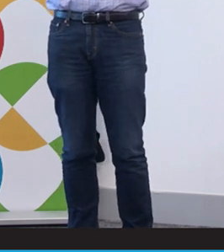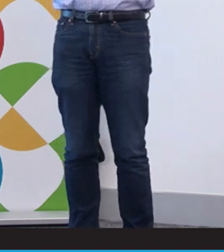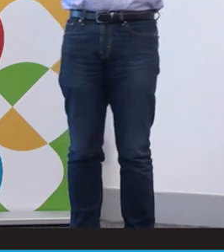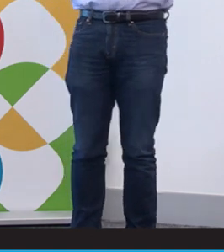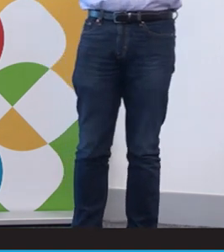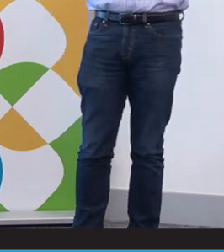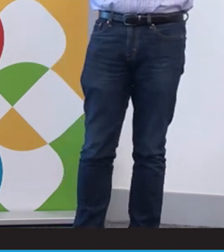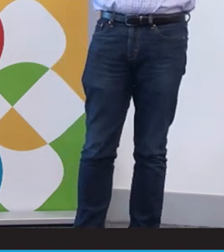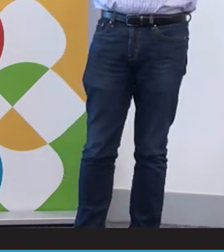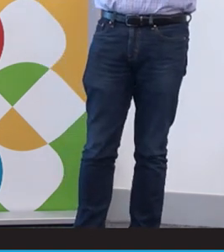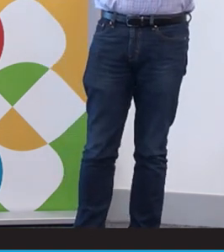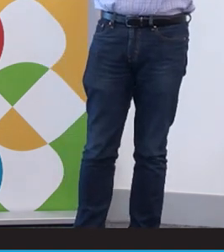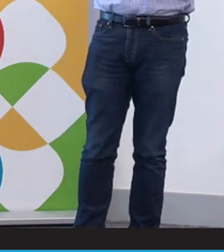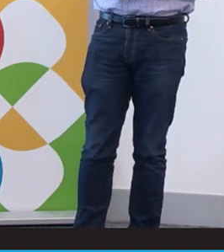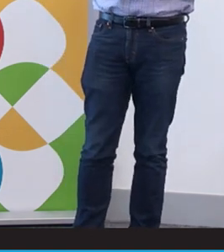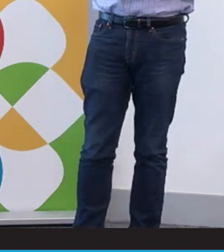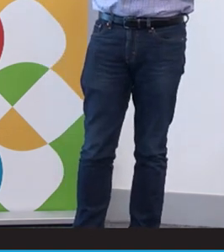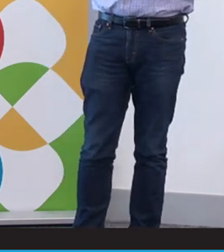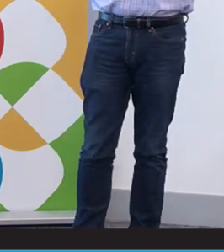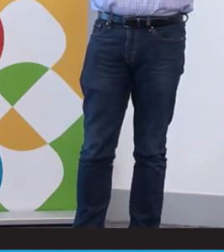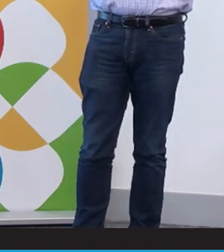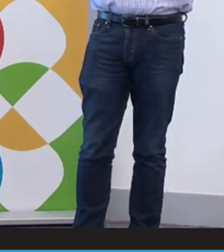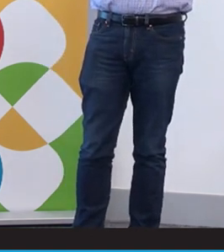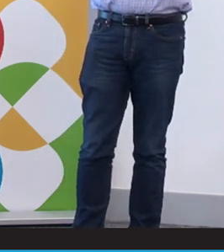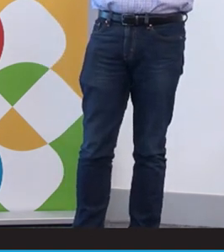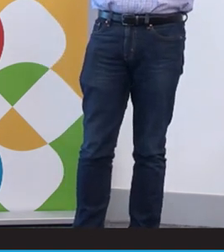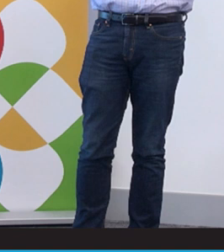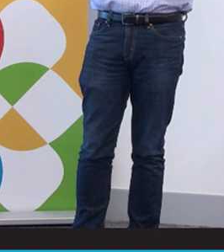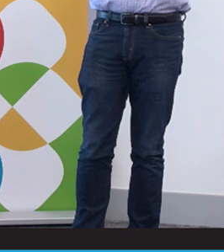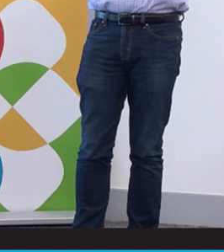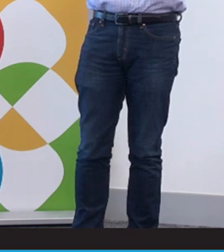have that ability to invest in that way. So we feel very fortunate that we're able to do that.